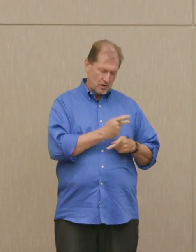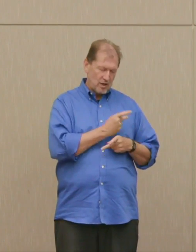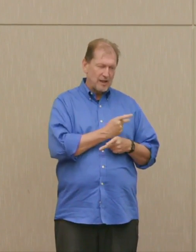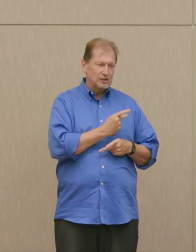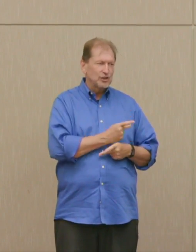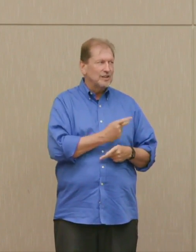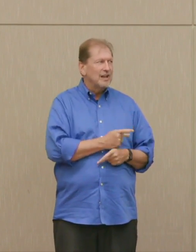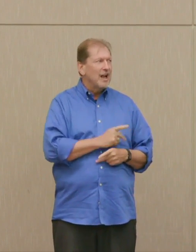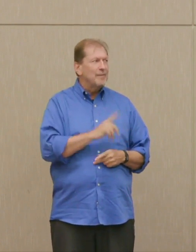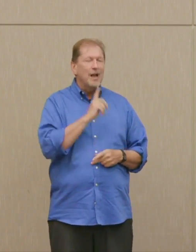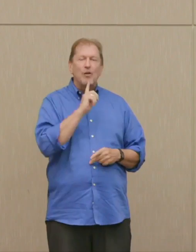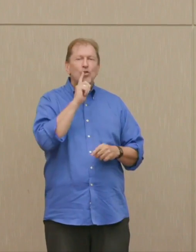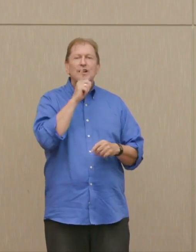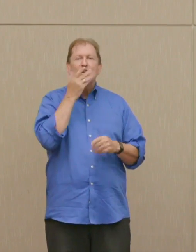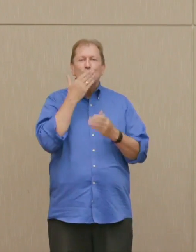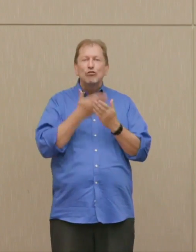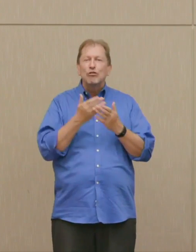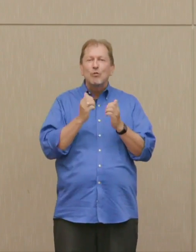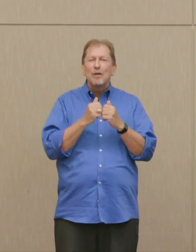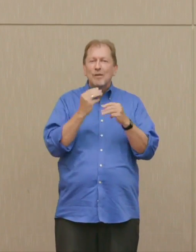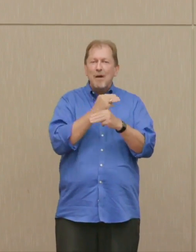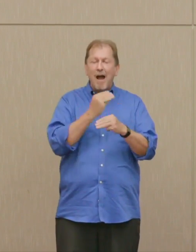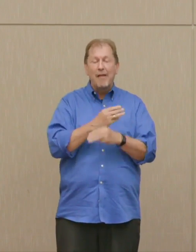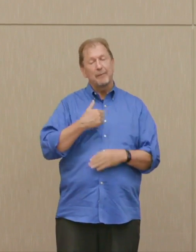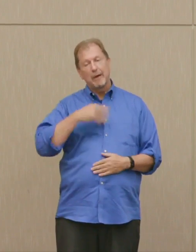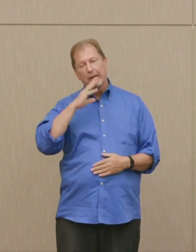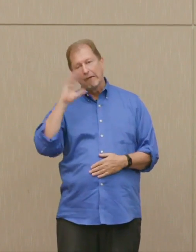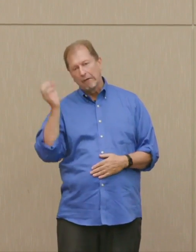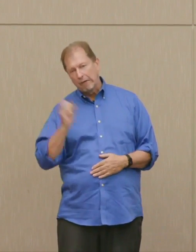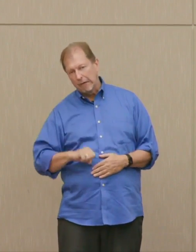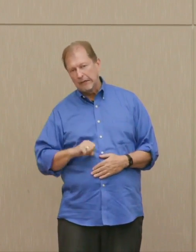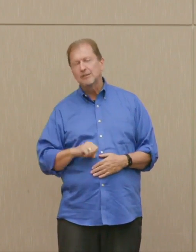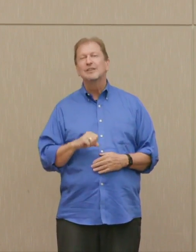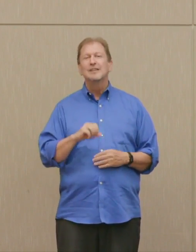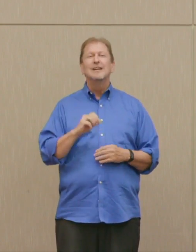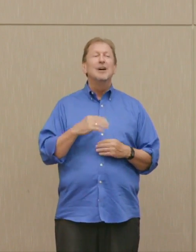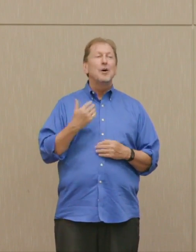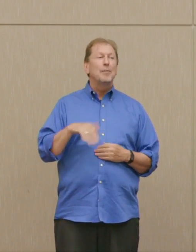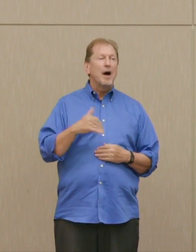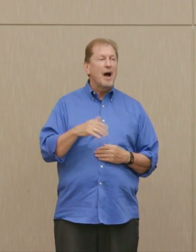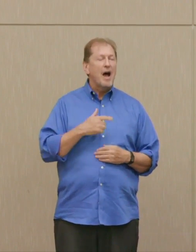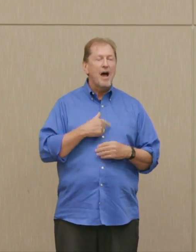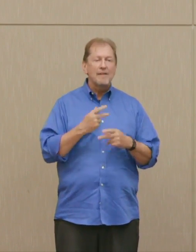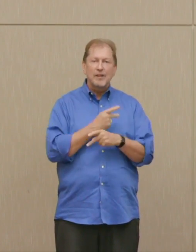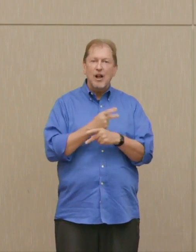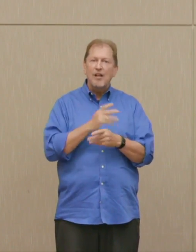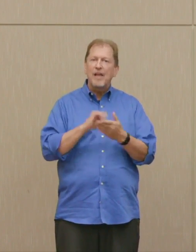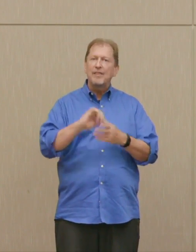good at arithmetic at my age, which is 87, but I figured out that the nuclear era is